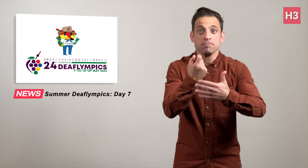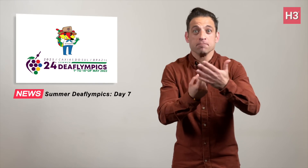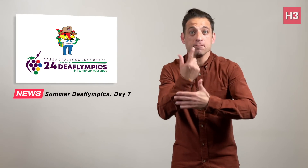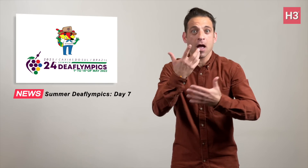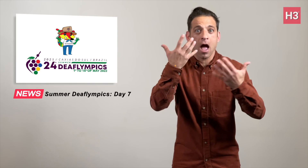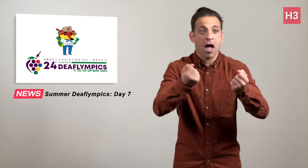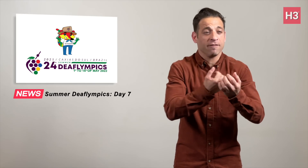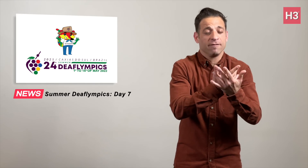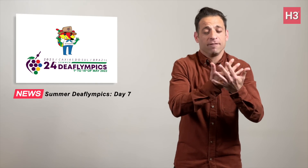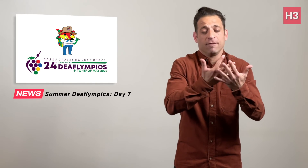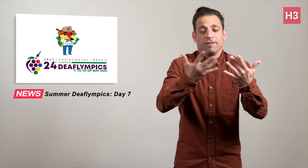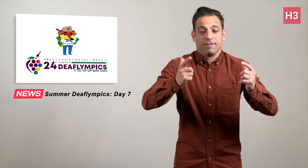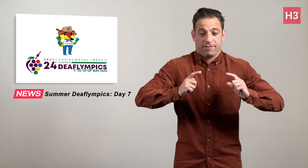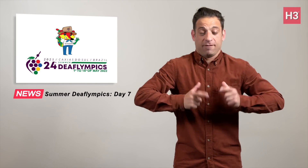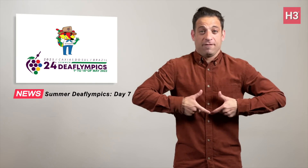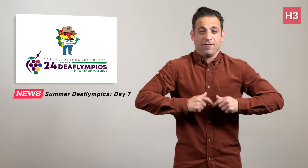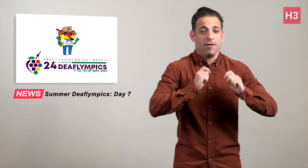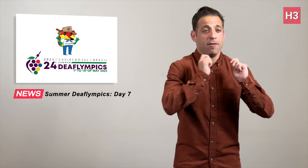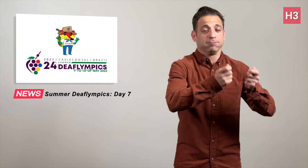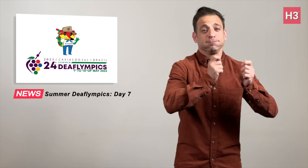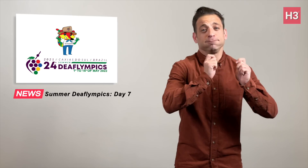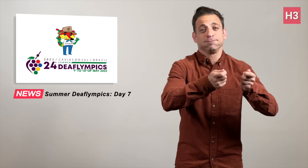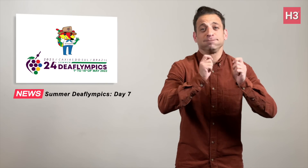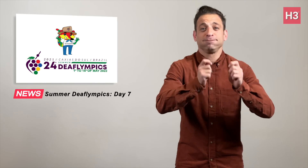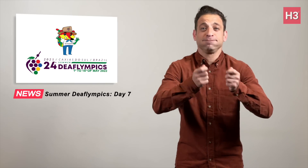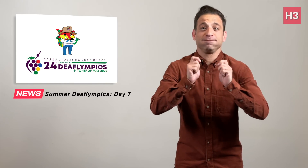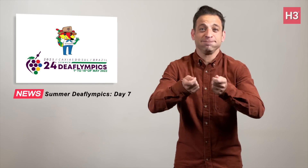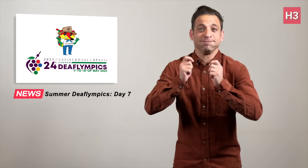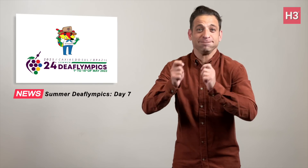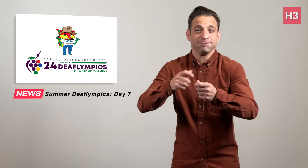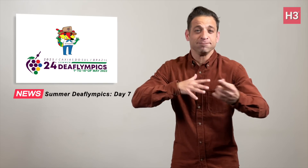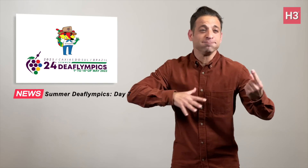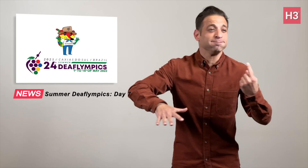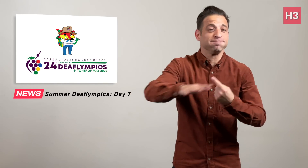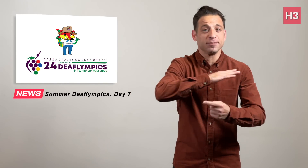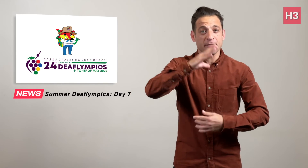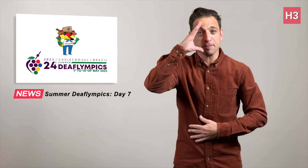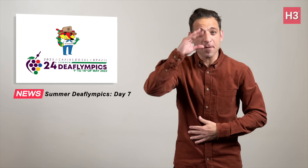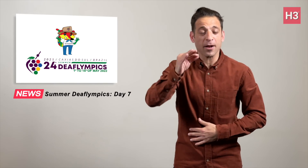with many medals up for grabs across the Games